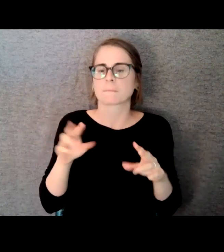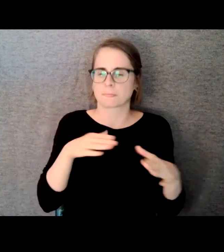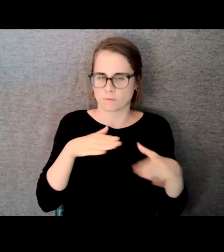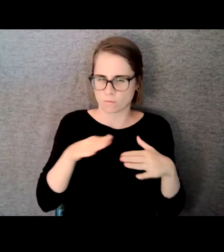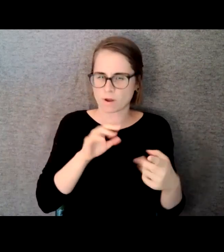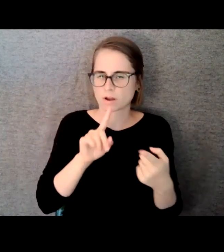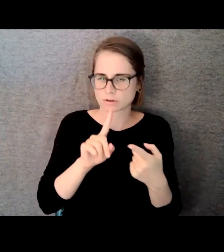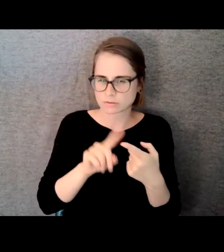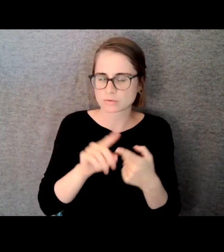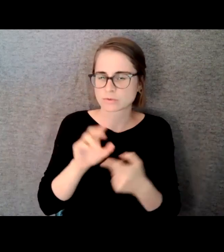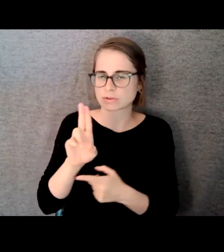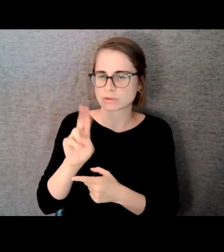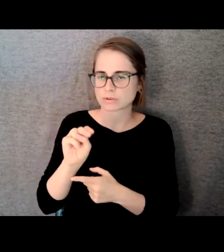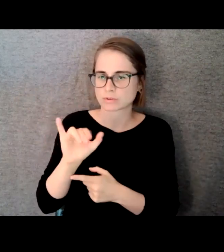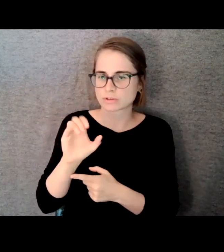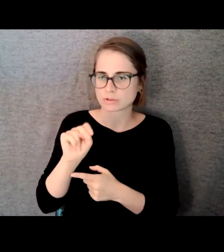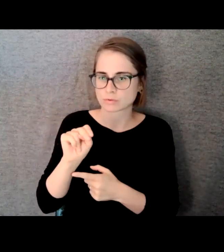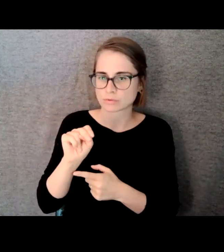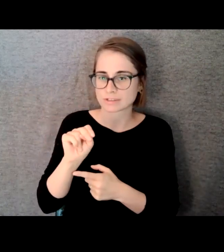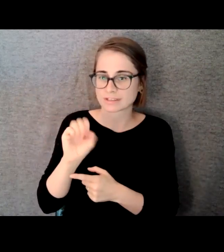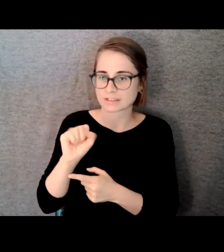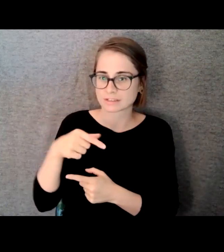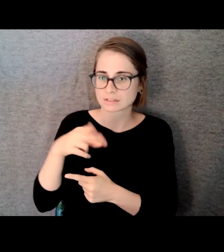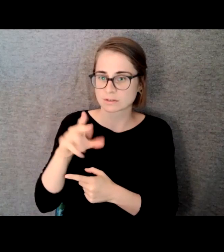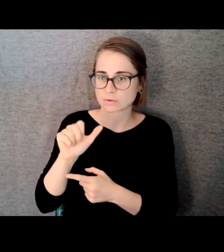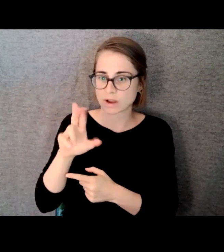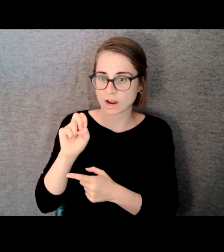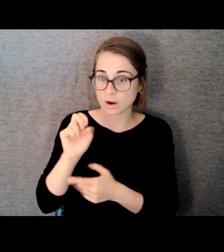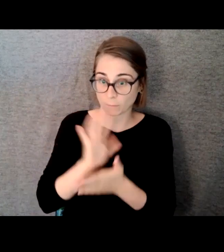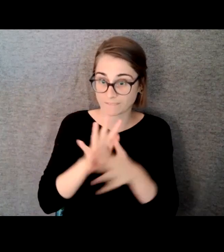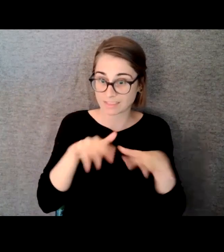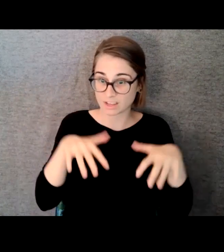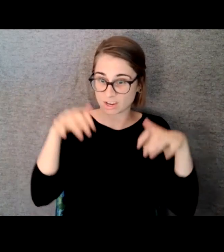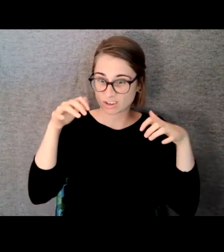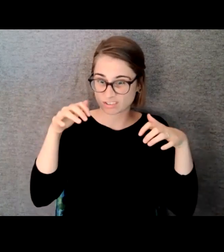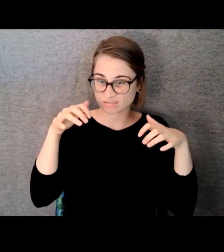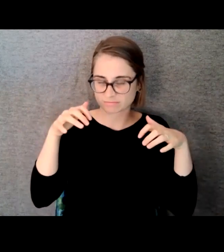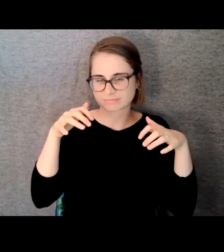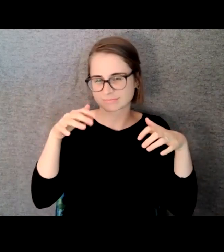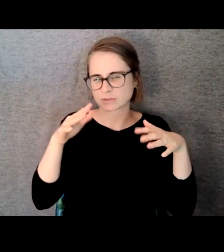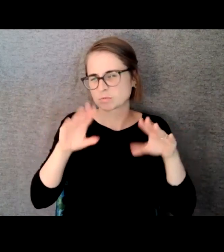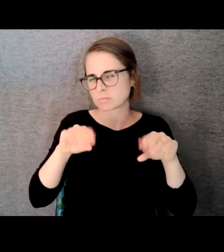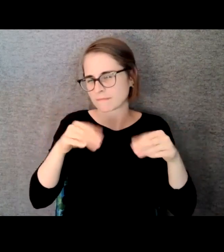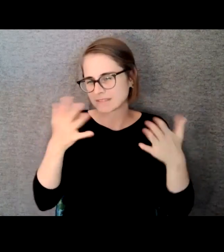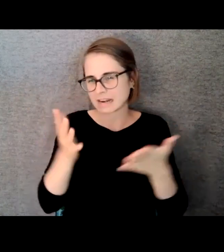for free. You could just walk in and watch a movie and try to I guess get away from the chaos that was going on everywhere.